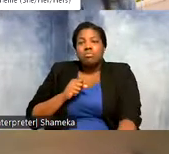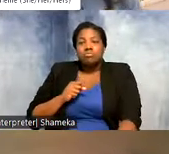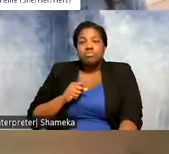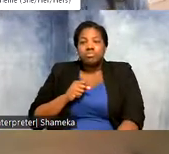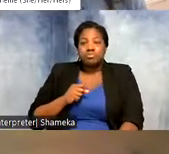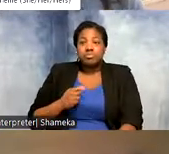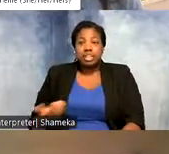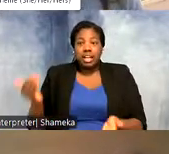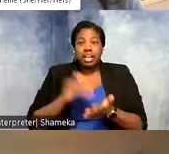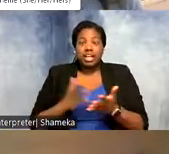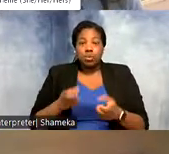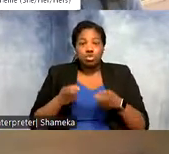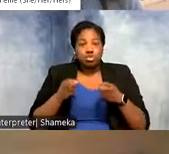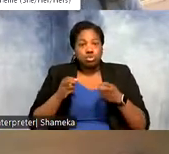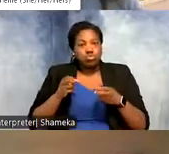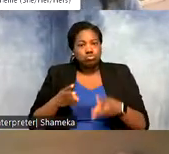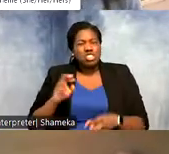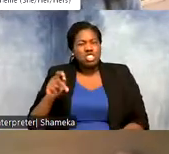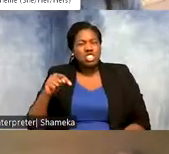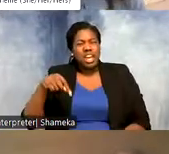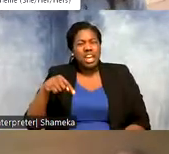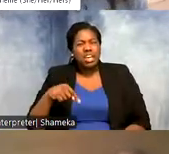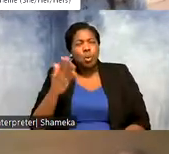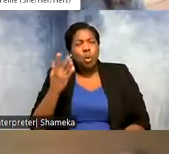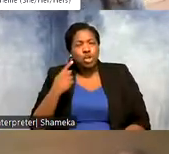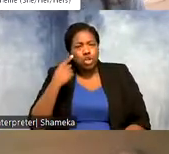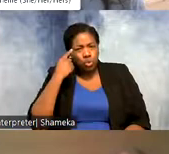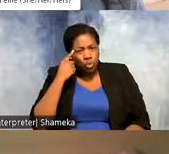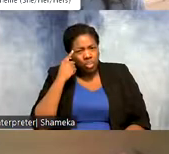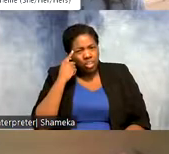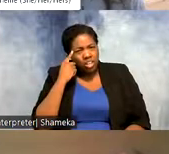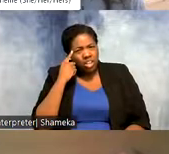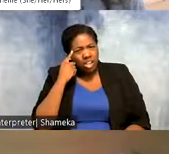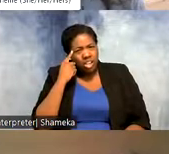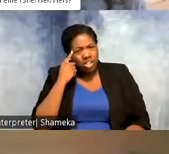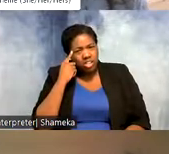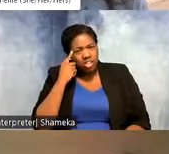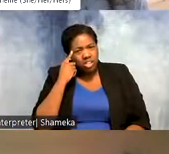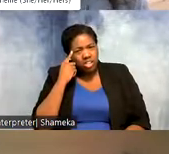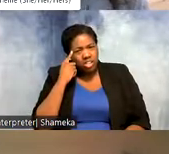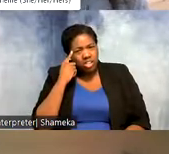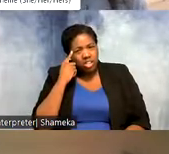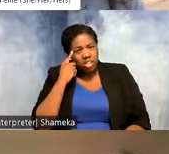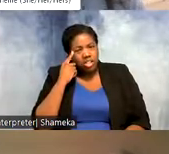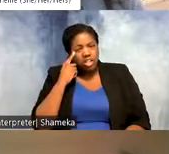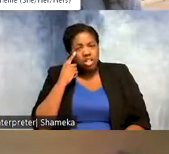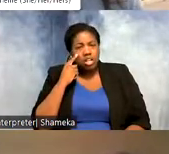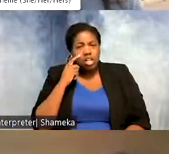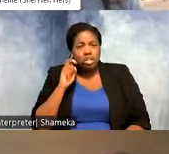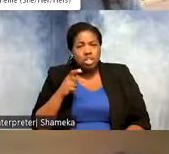put it in the chat, why do you think, audience, why do you think that we have to keep some data secret?